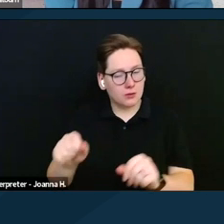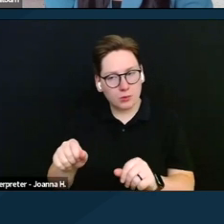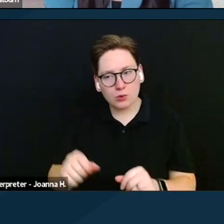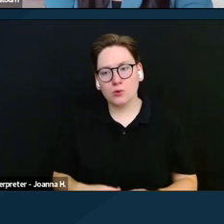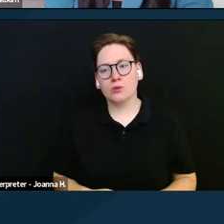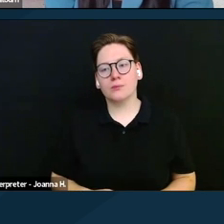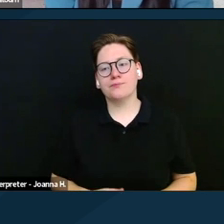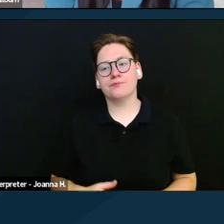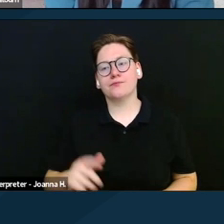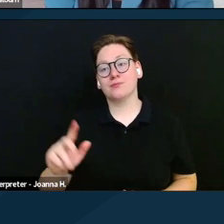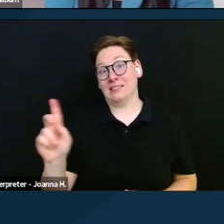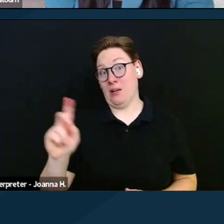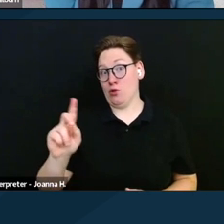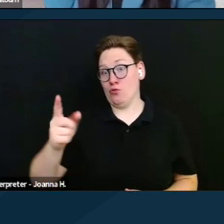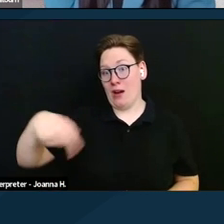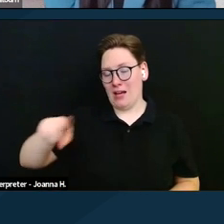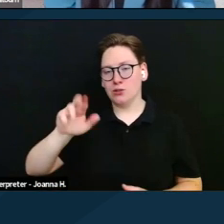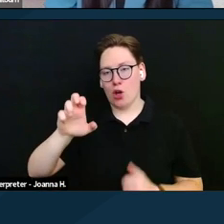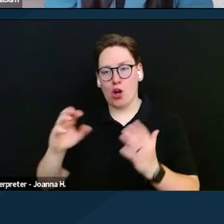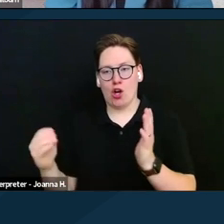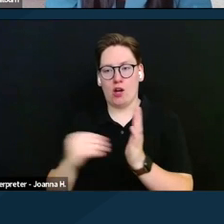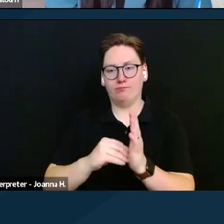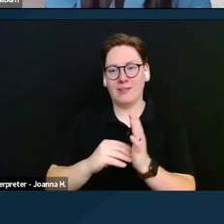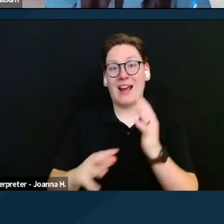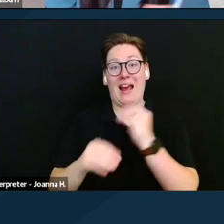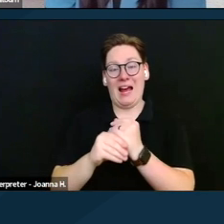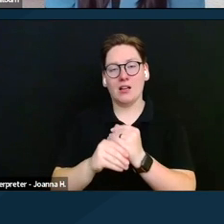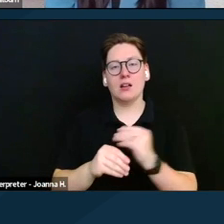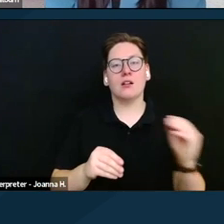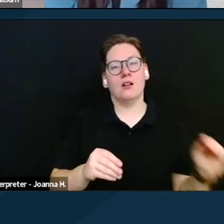Democrats are being added with Republicans at the same time,